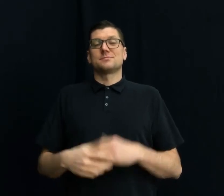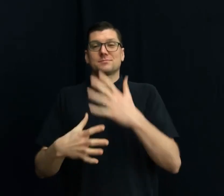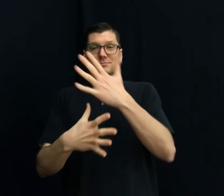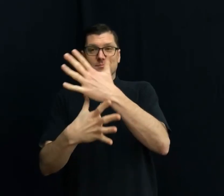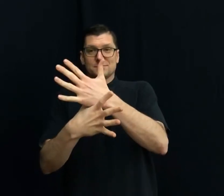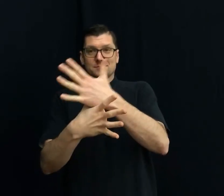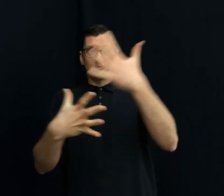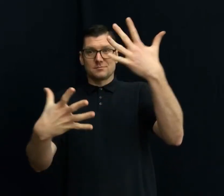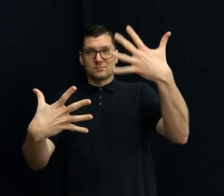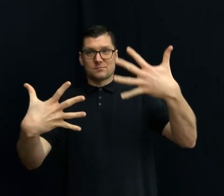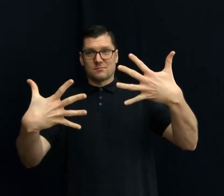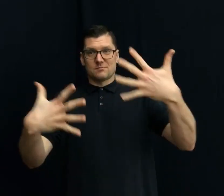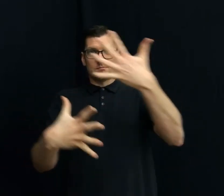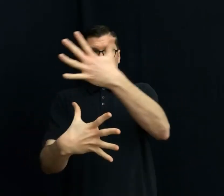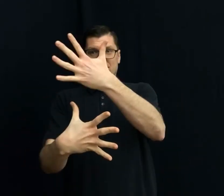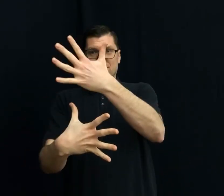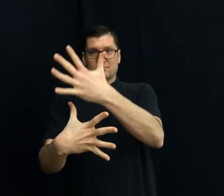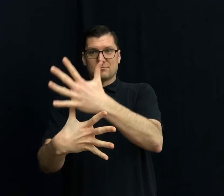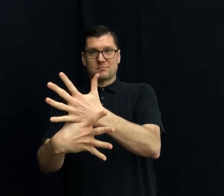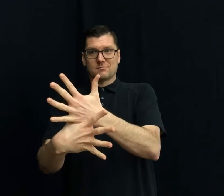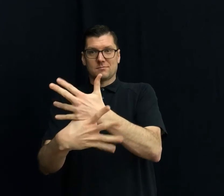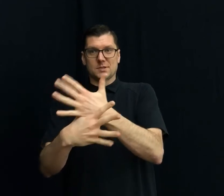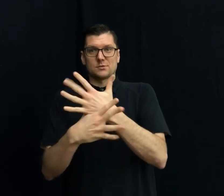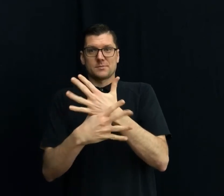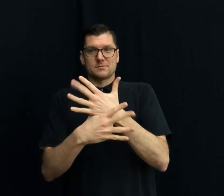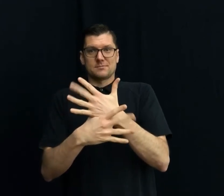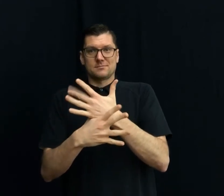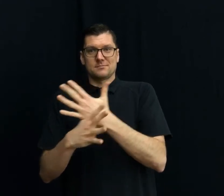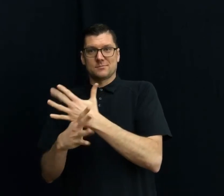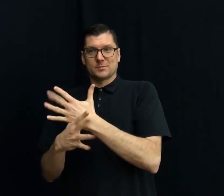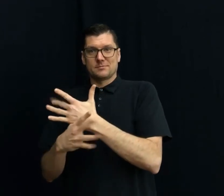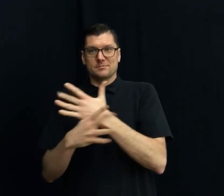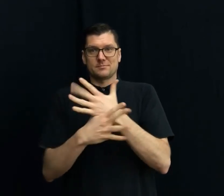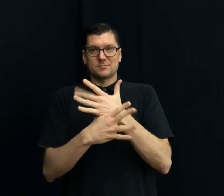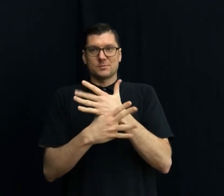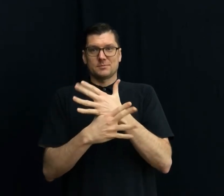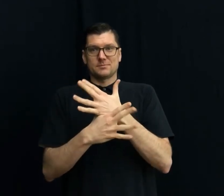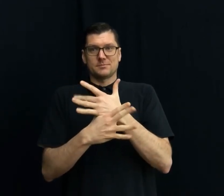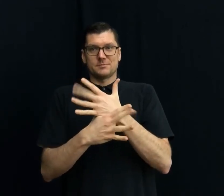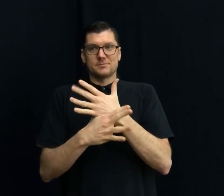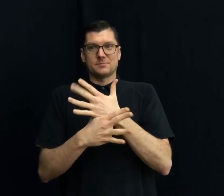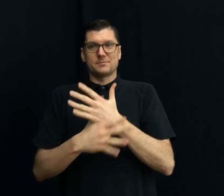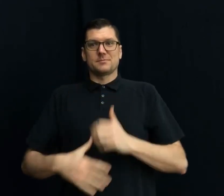GERMAN